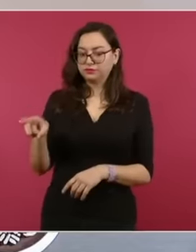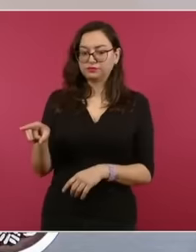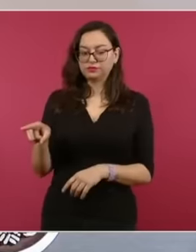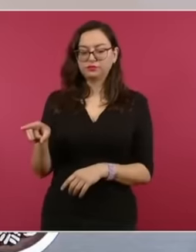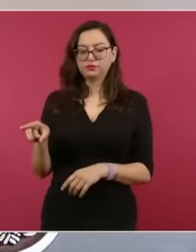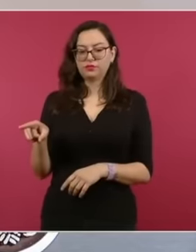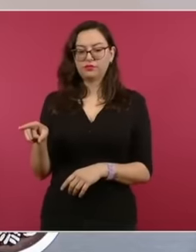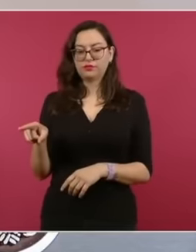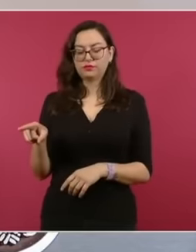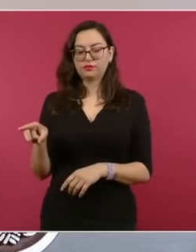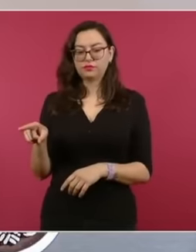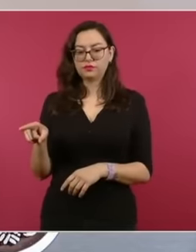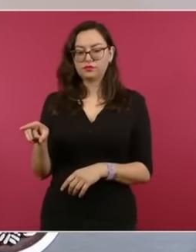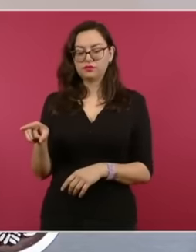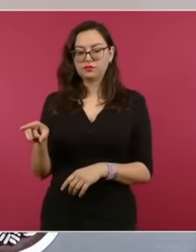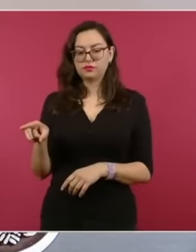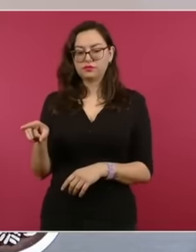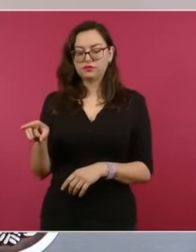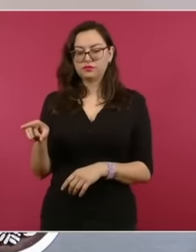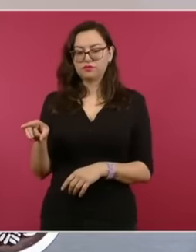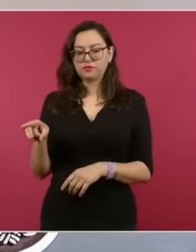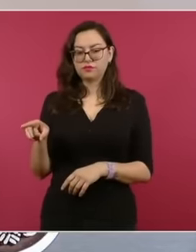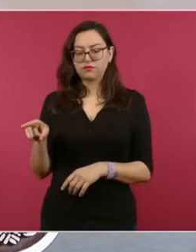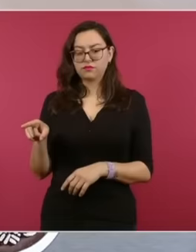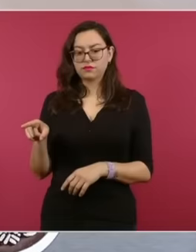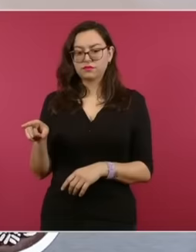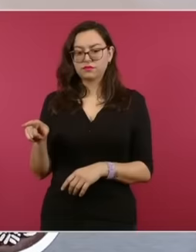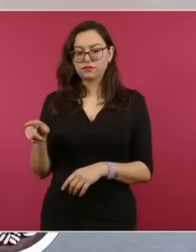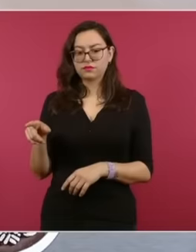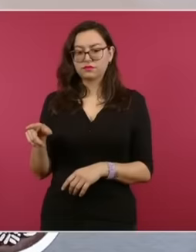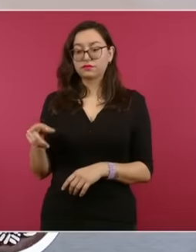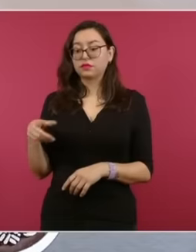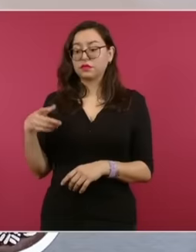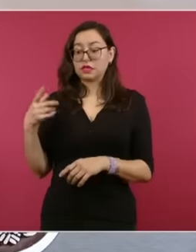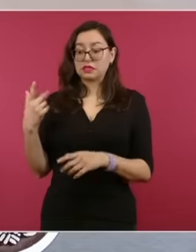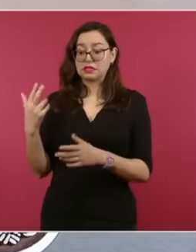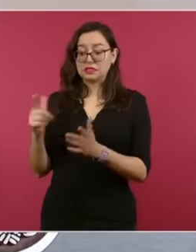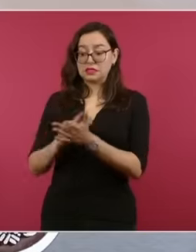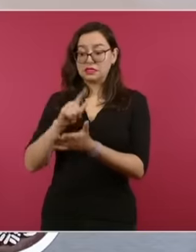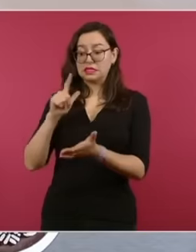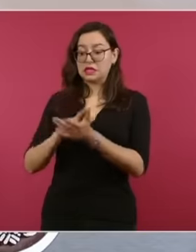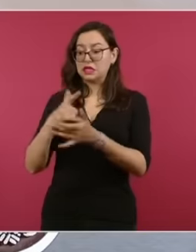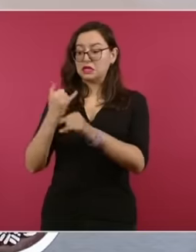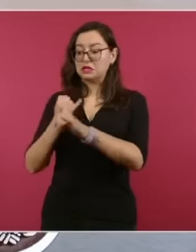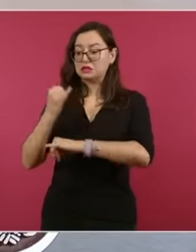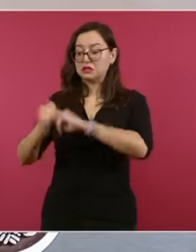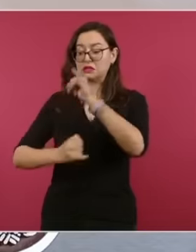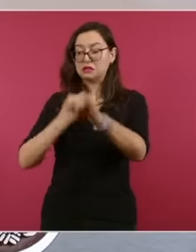for the damage that the violations of its international obligations have caused and continue to cause to